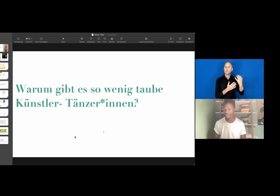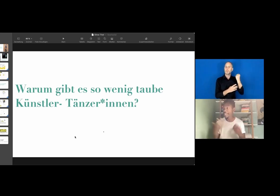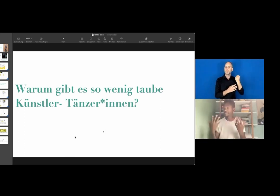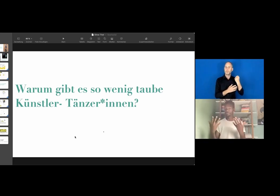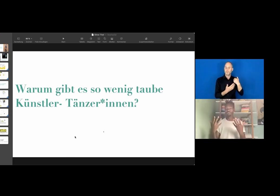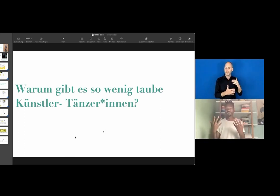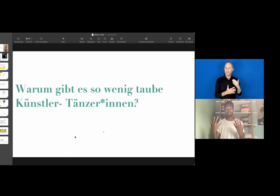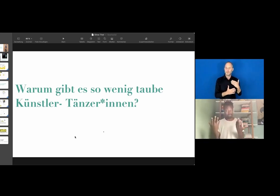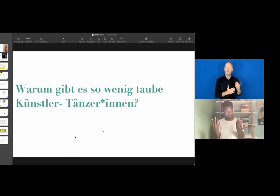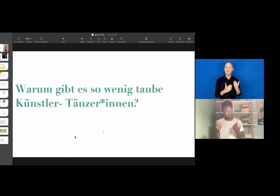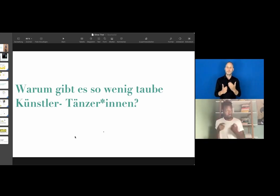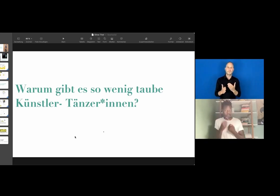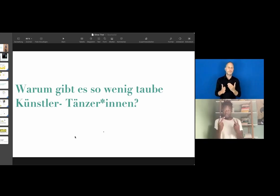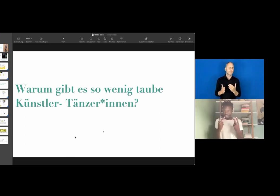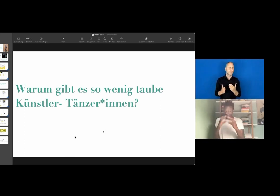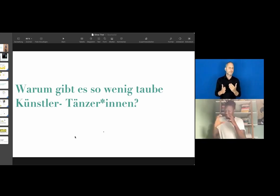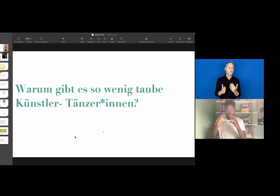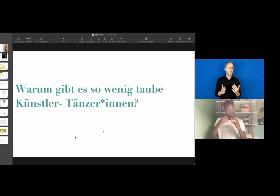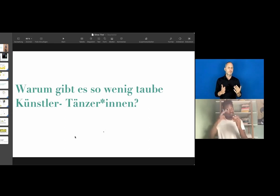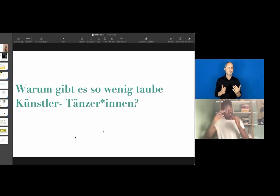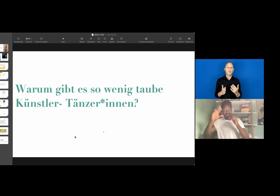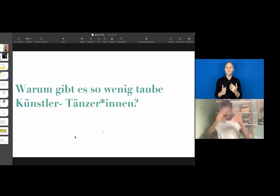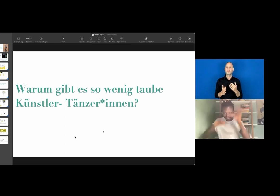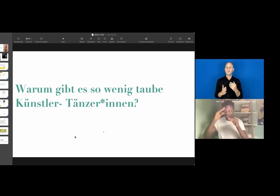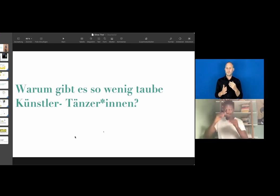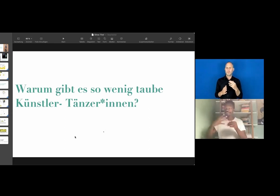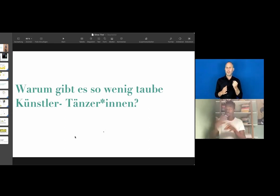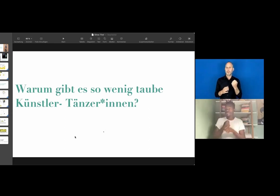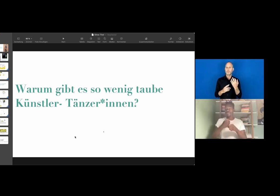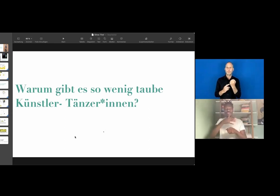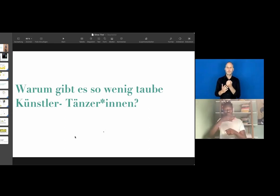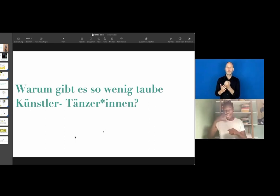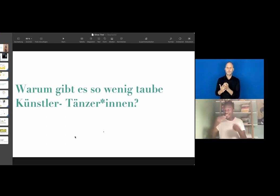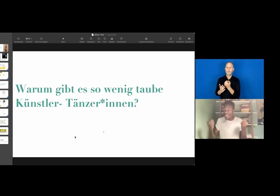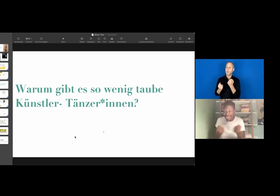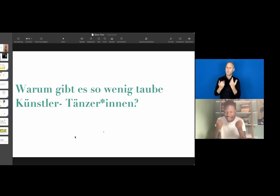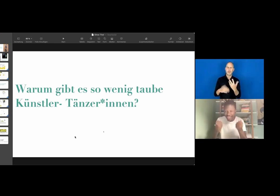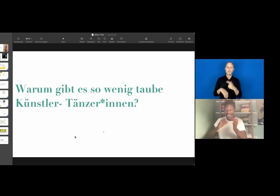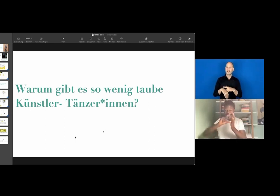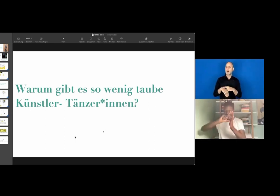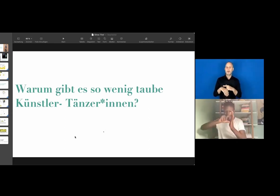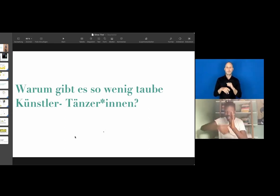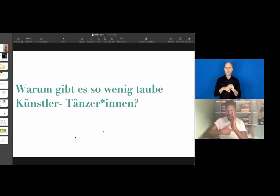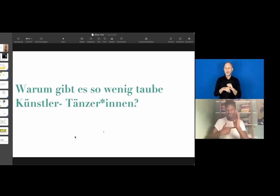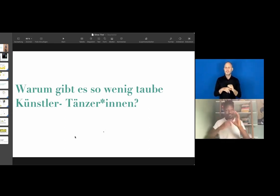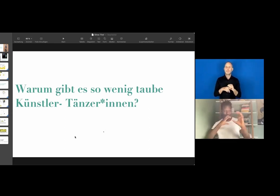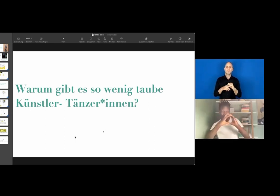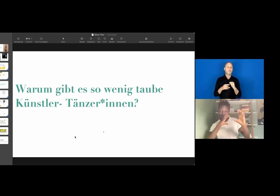And what I realised over all this time was that it needs different forms of communication.